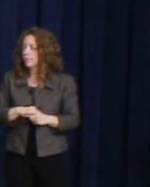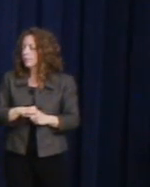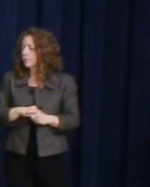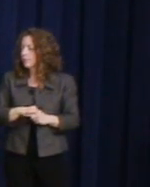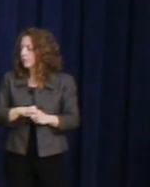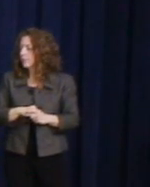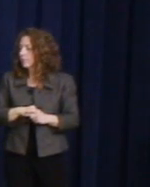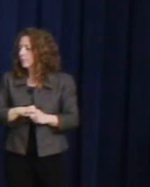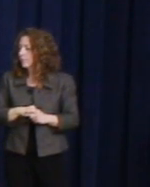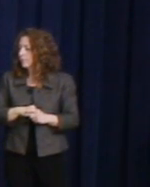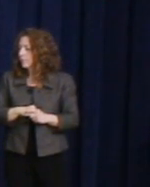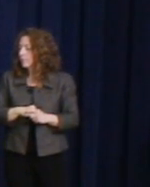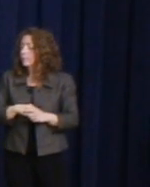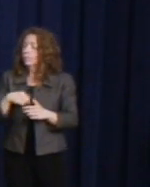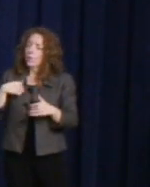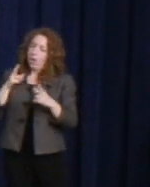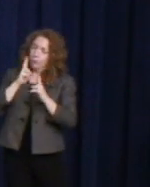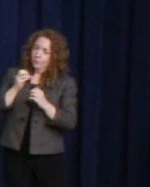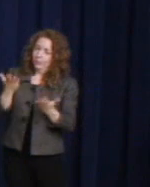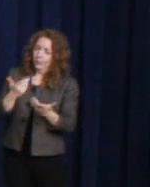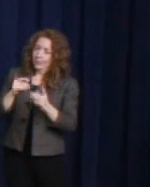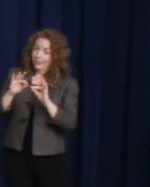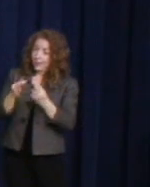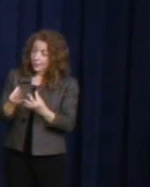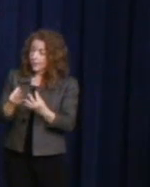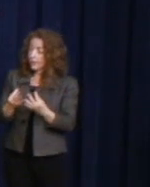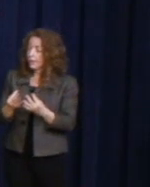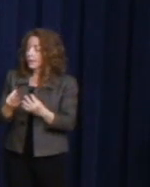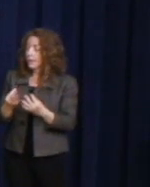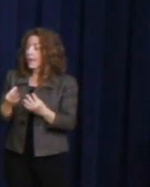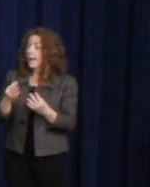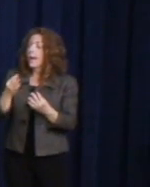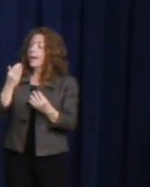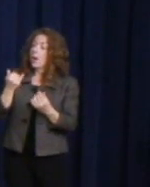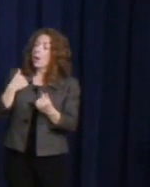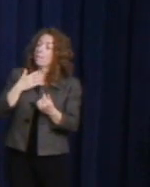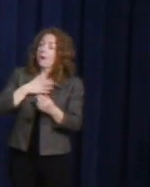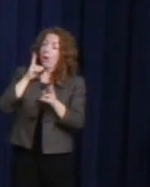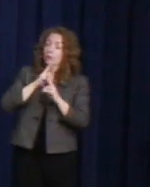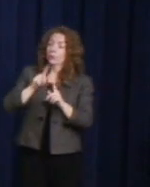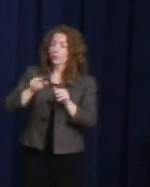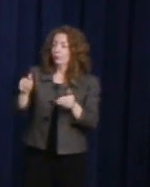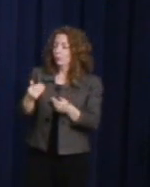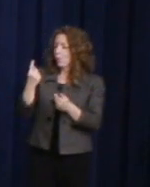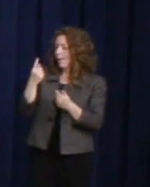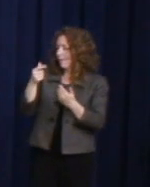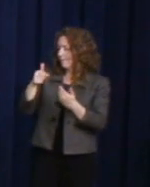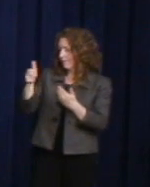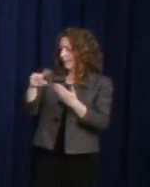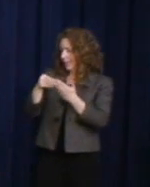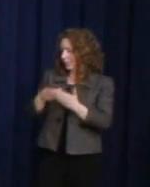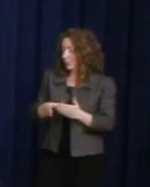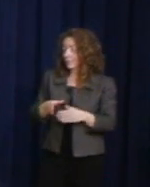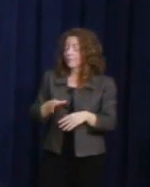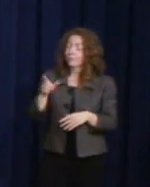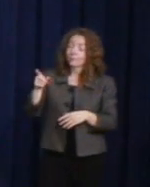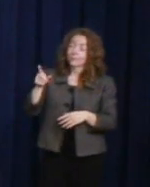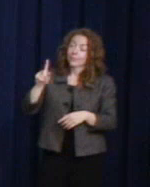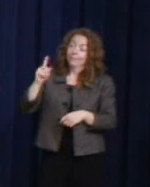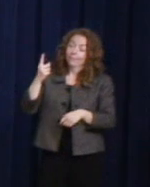And now, I have the distinct privilege of introducing one of those leaders. She was first elected to local office